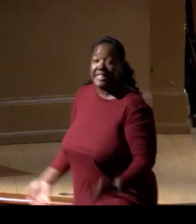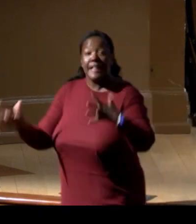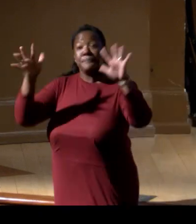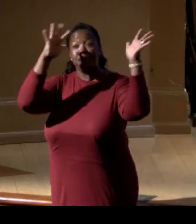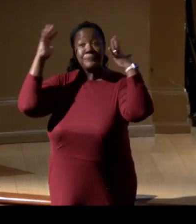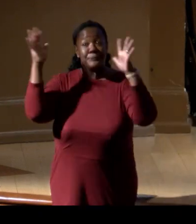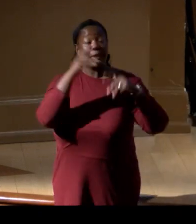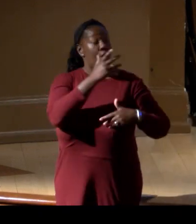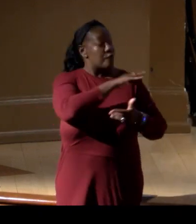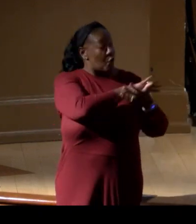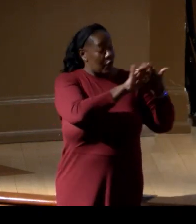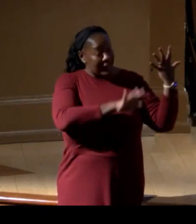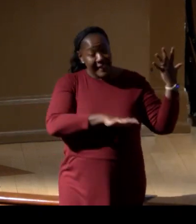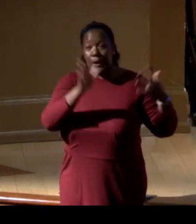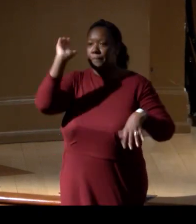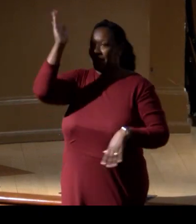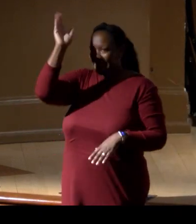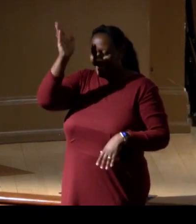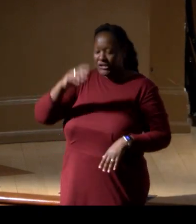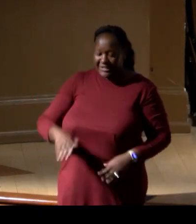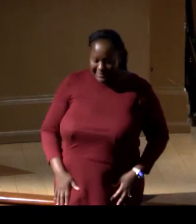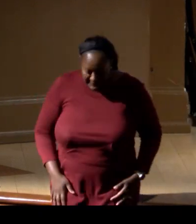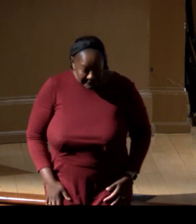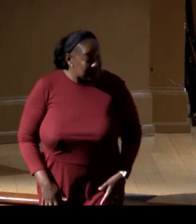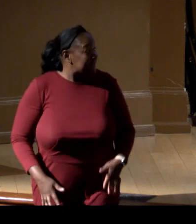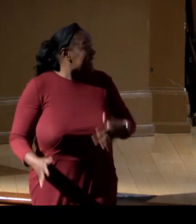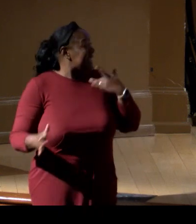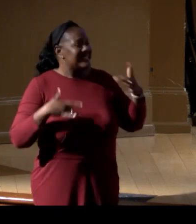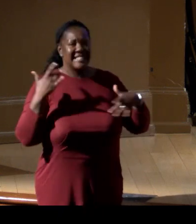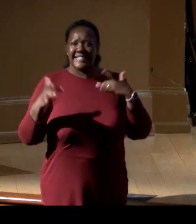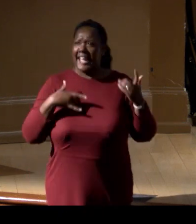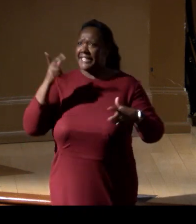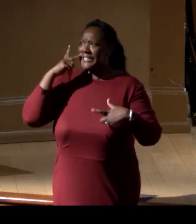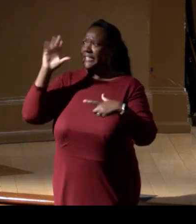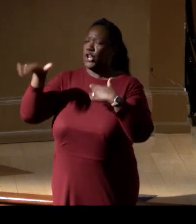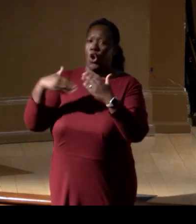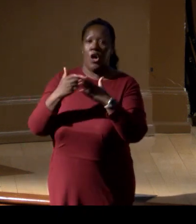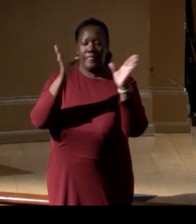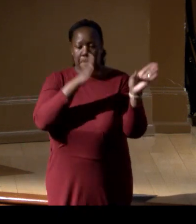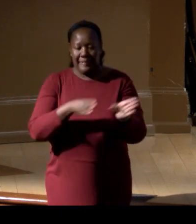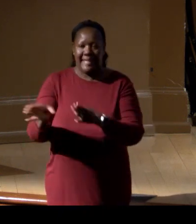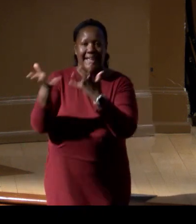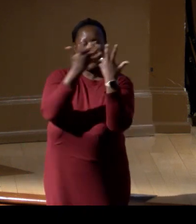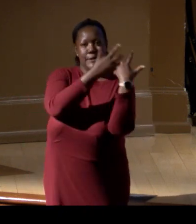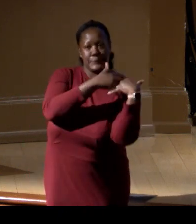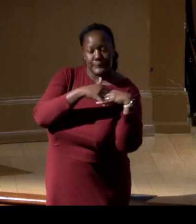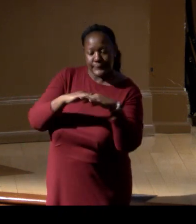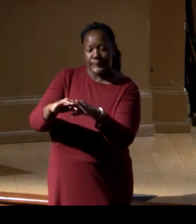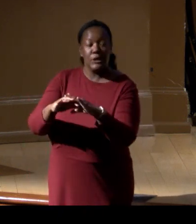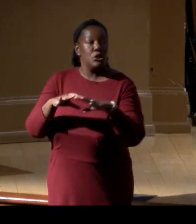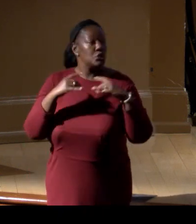I think it's really exciting to see all the threads coming together and all the opportunities. So without further ado, who's got some questions?